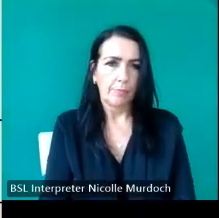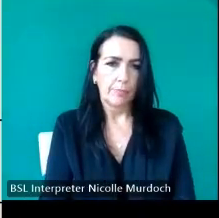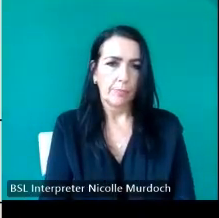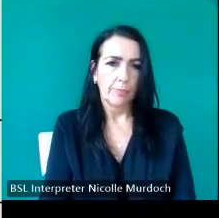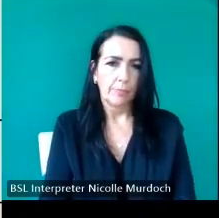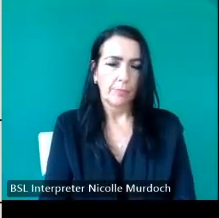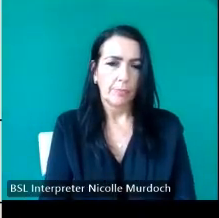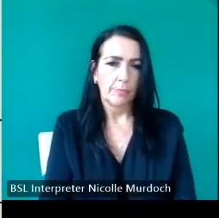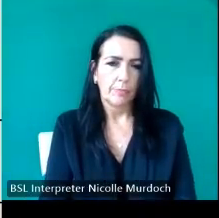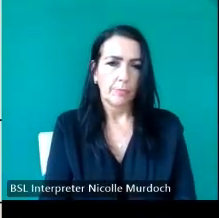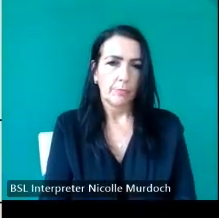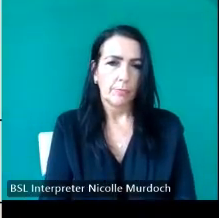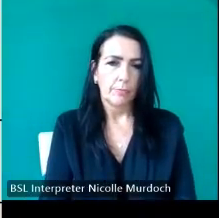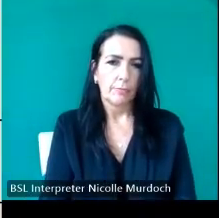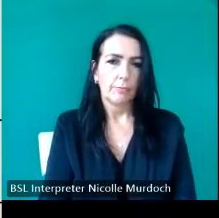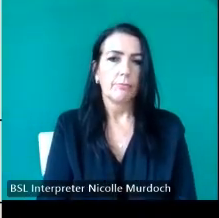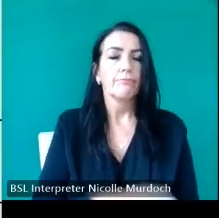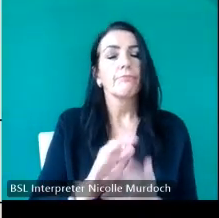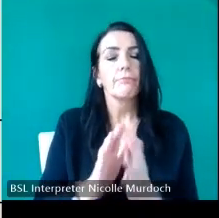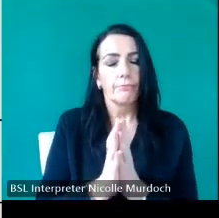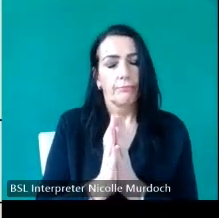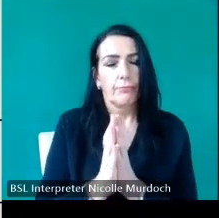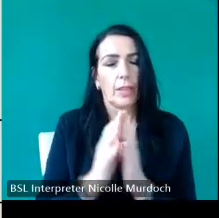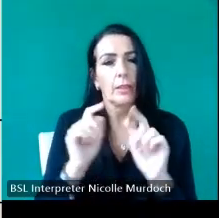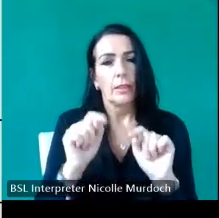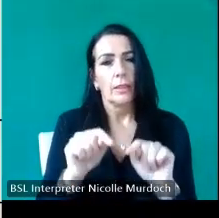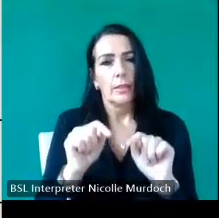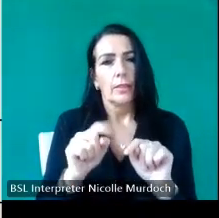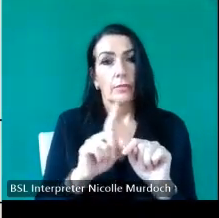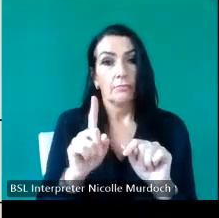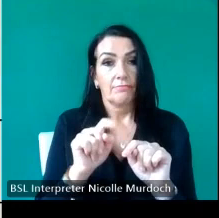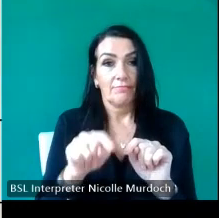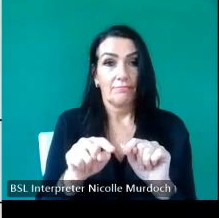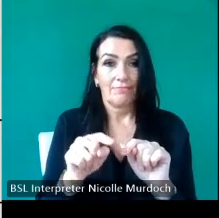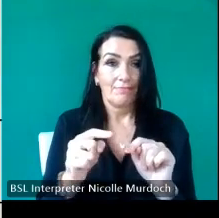of Faith obviously but there there this this is what we're going to lose these items have